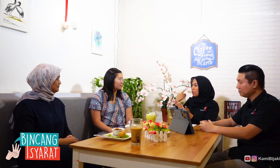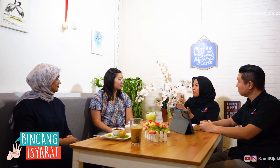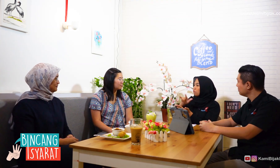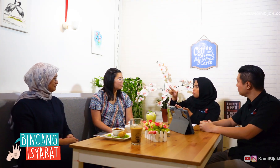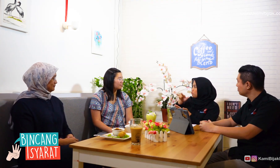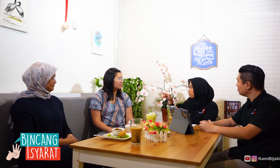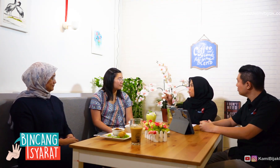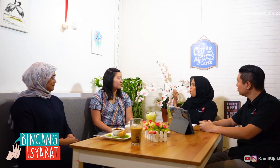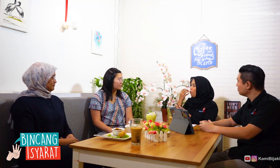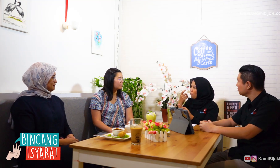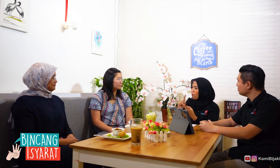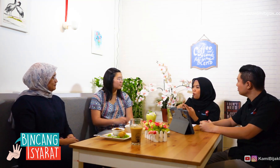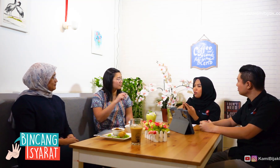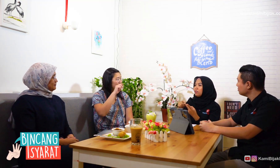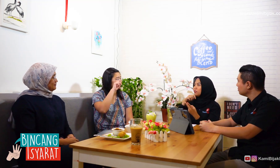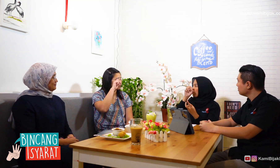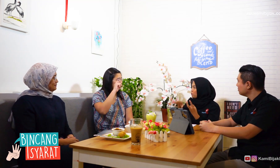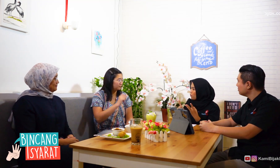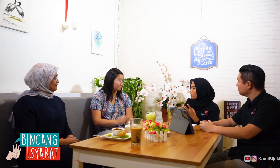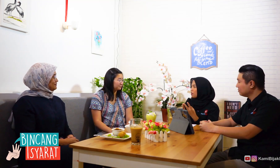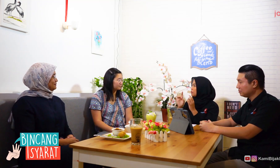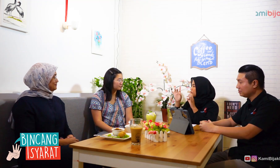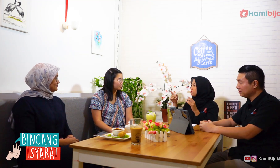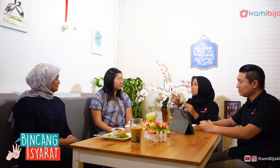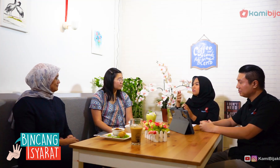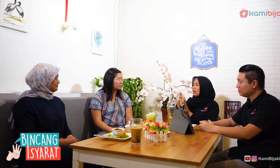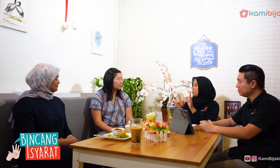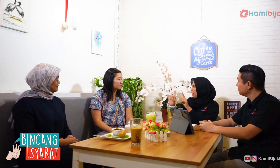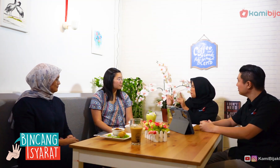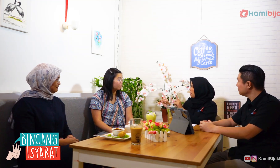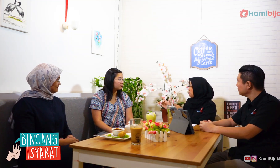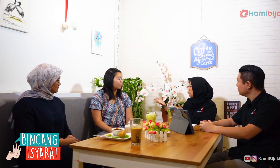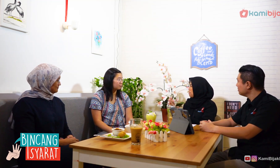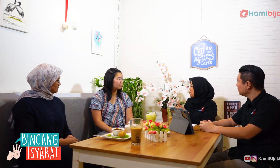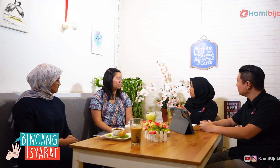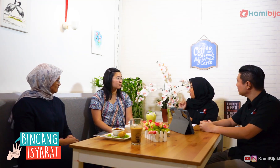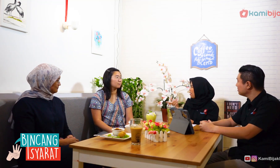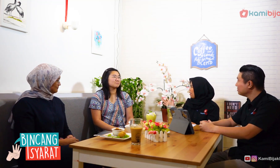Laura often flies abroad, Hong Kong, Singapore, and others. The sign is various Are there any obstacles?